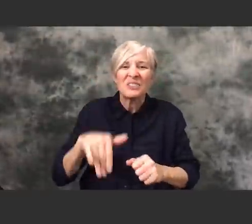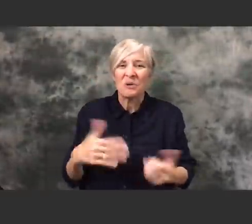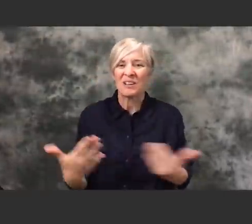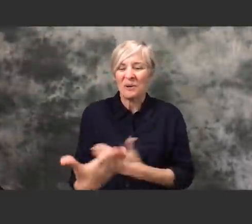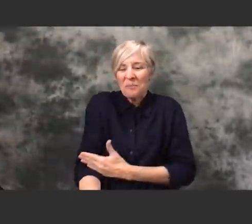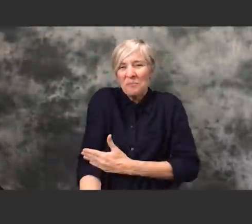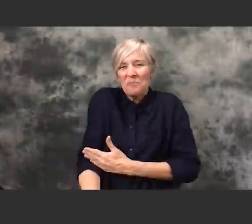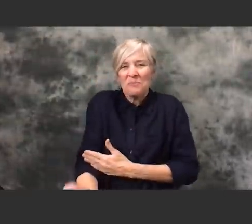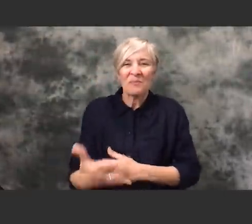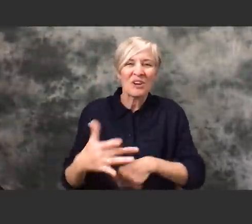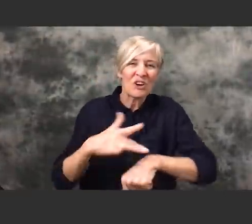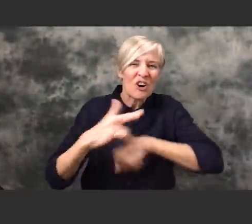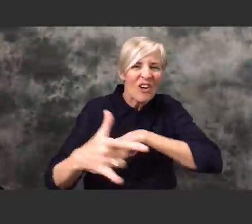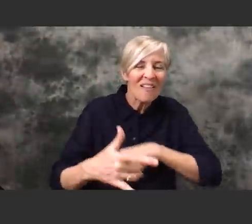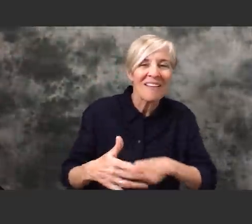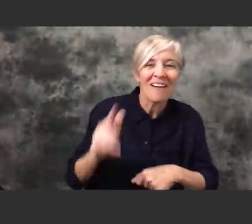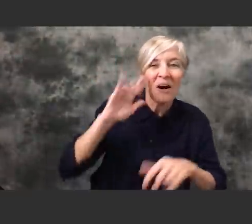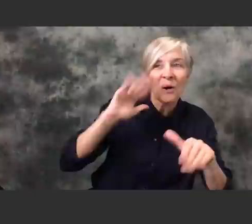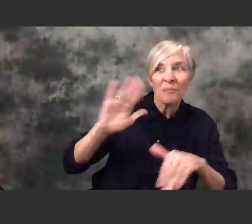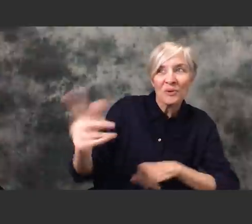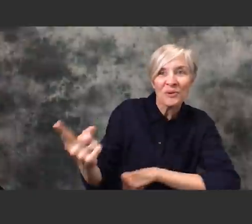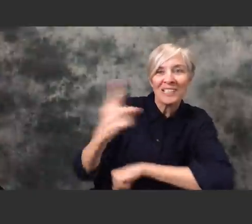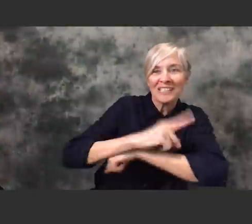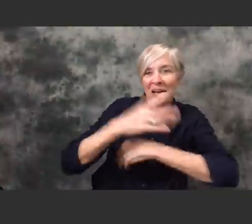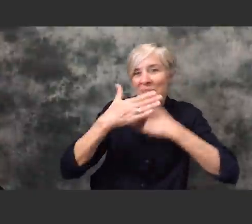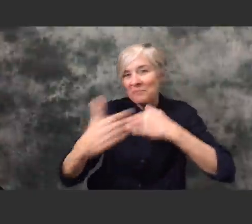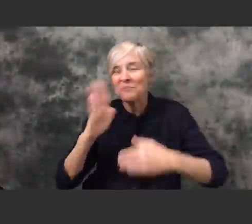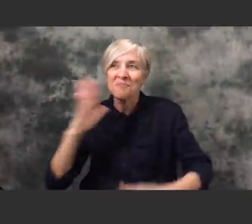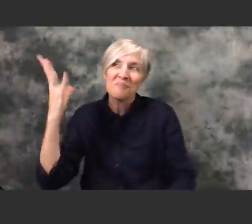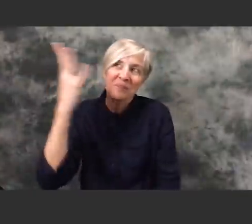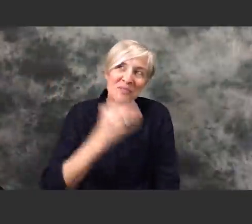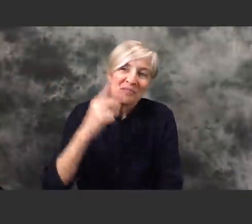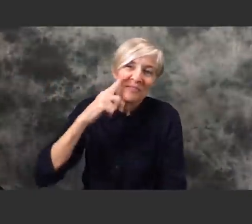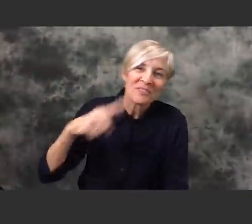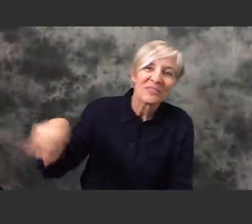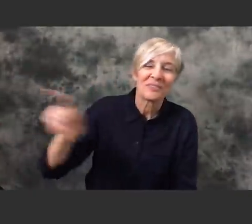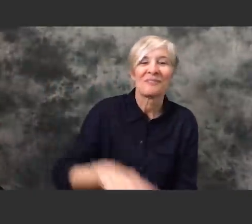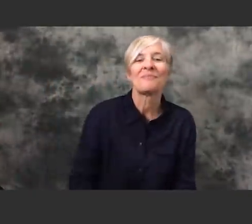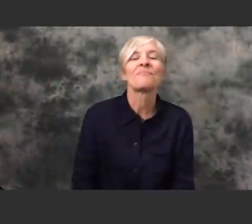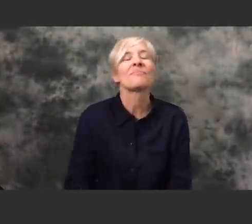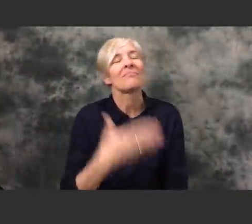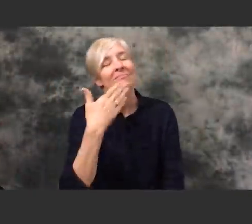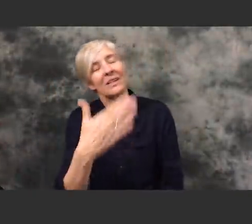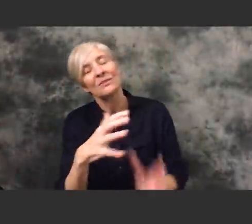super early in the morning here. And I hope it is a beautiful day for the rest of the day for you guys.